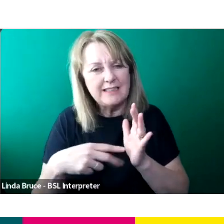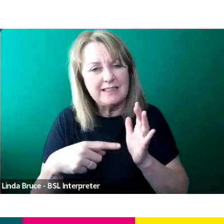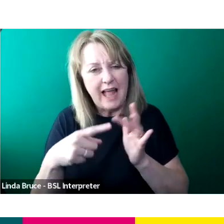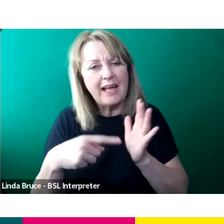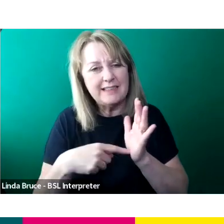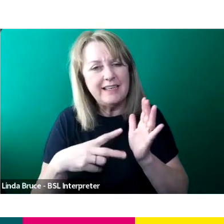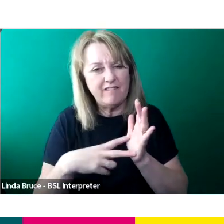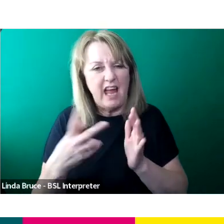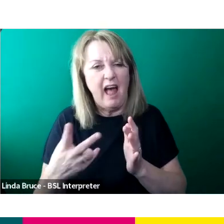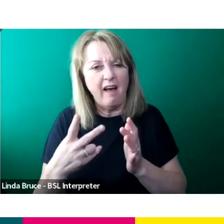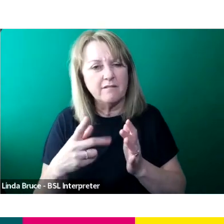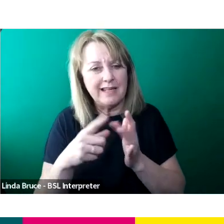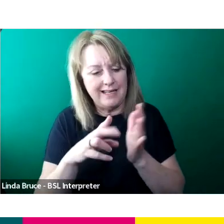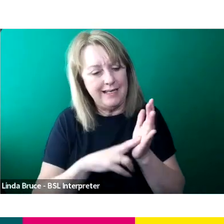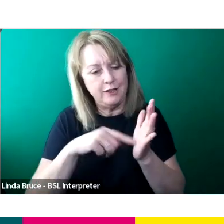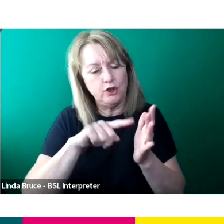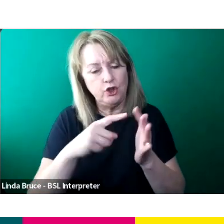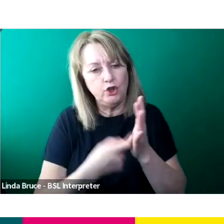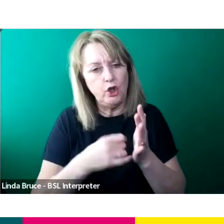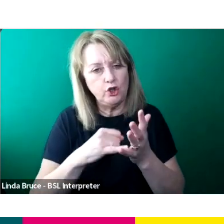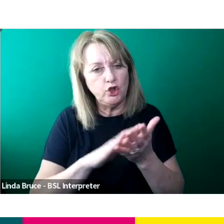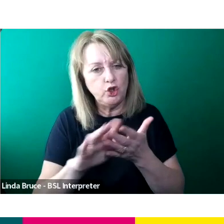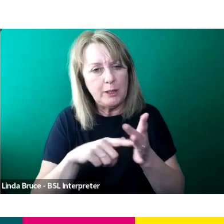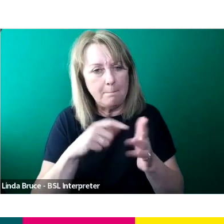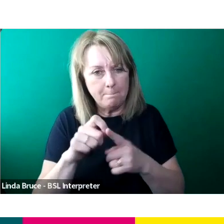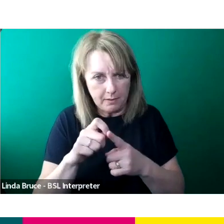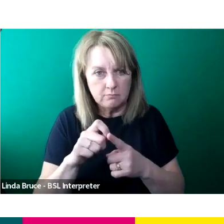We kind of separate department look after that.